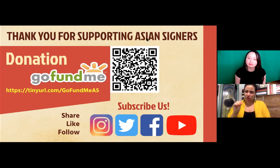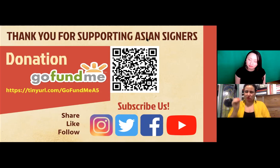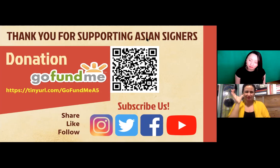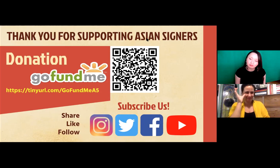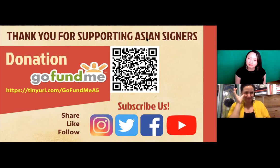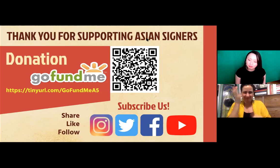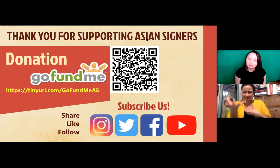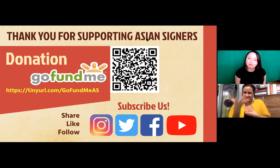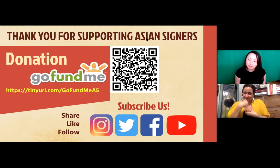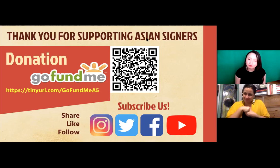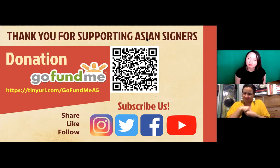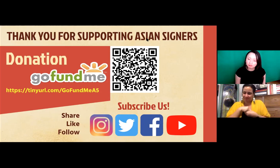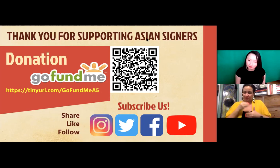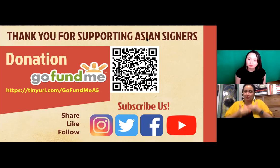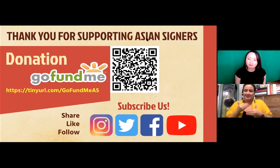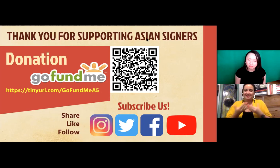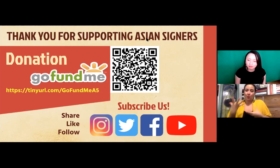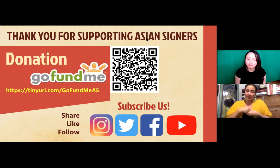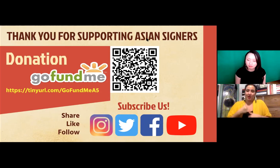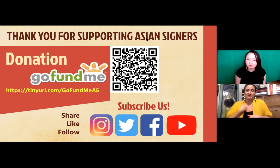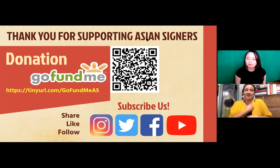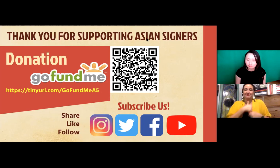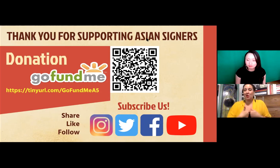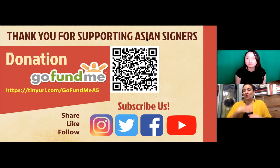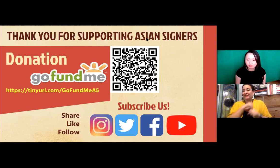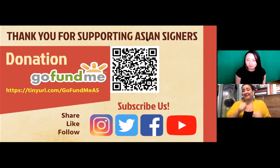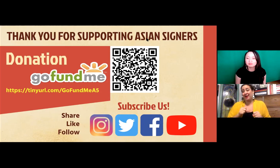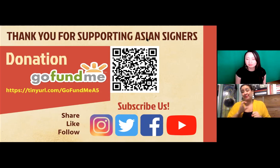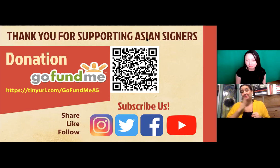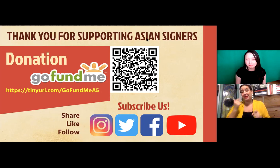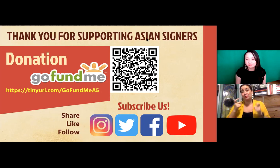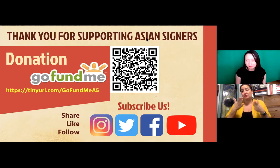not do anything you know we really have to make sure that we internalize this and make